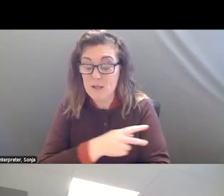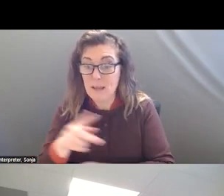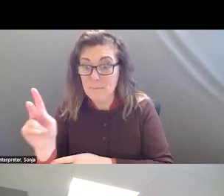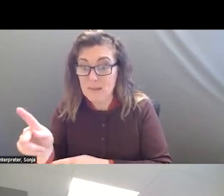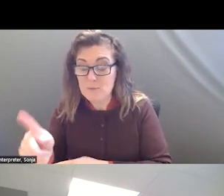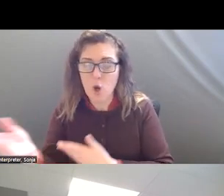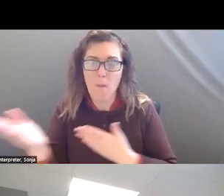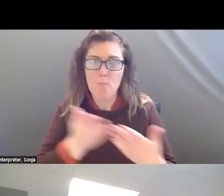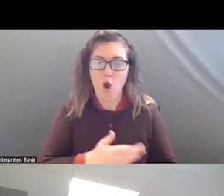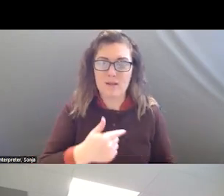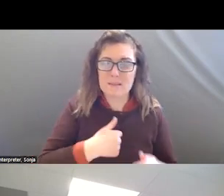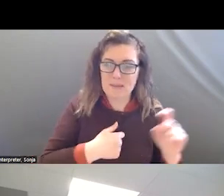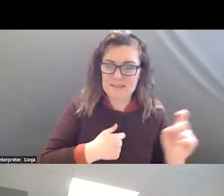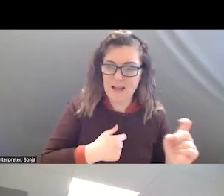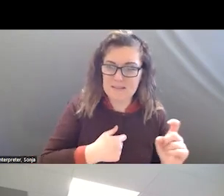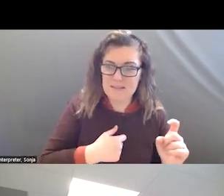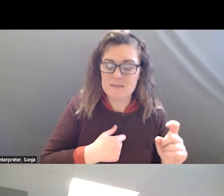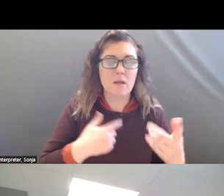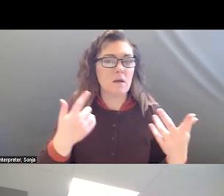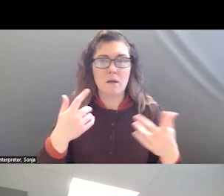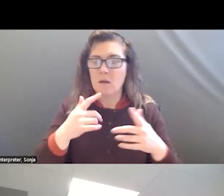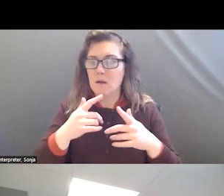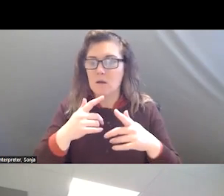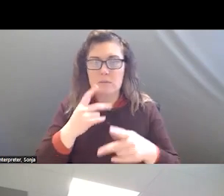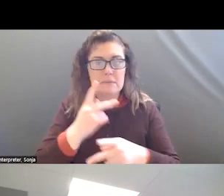TEXAS OR ANYWHERE, THERE WERE TAKEN CARE OF IN THE SAME WAY.